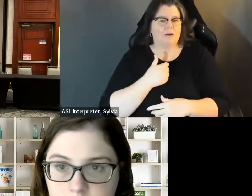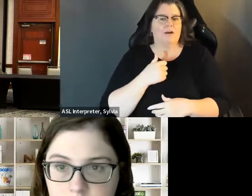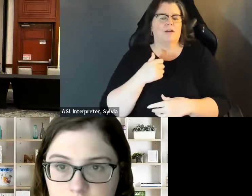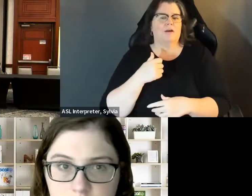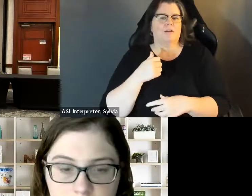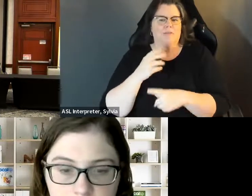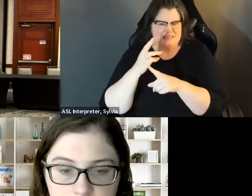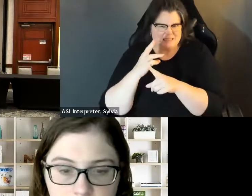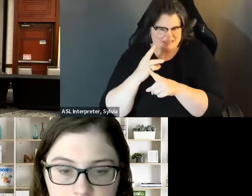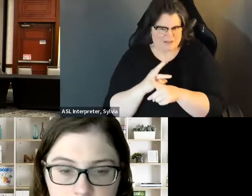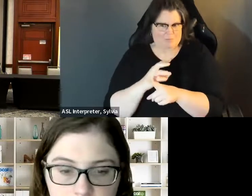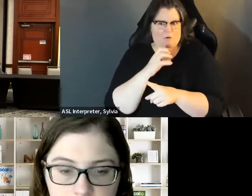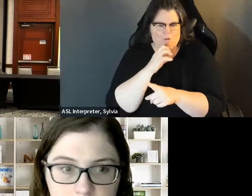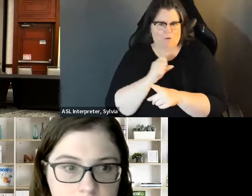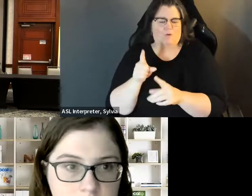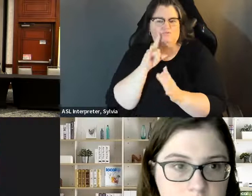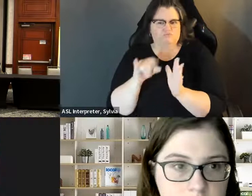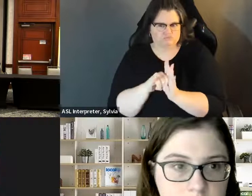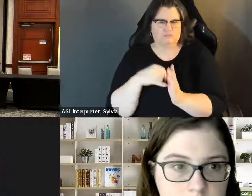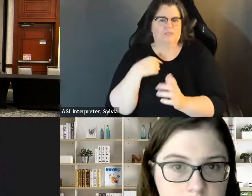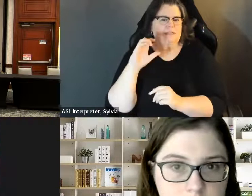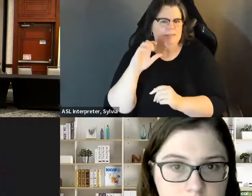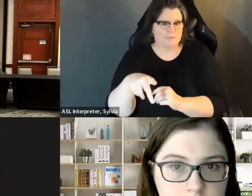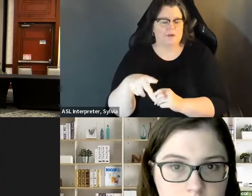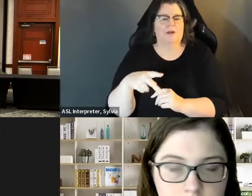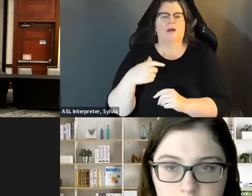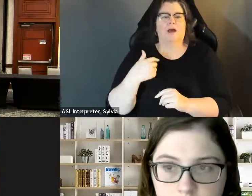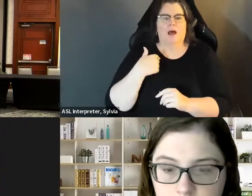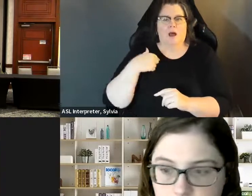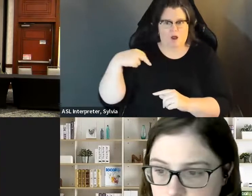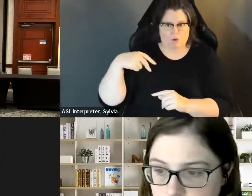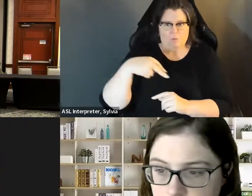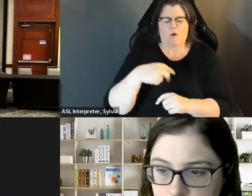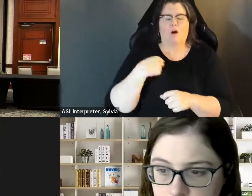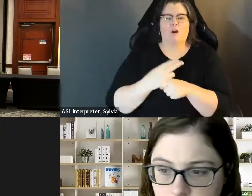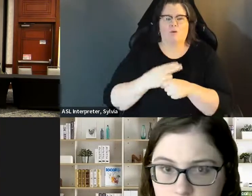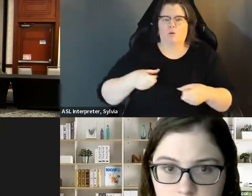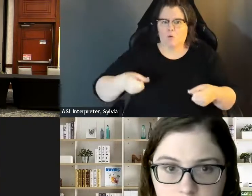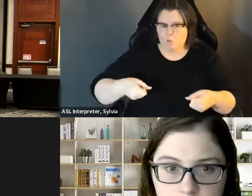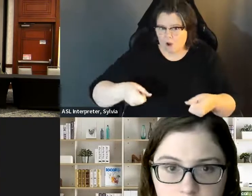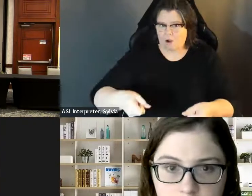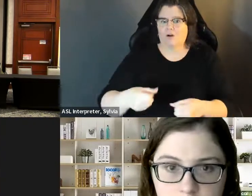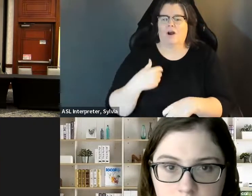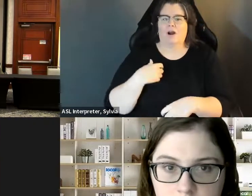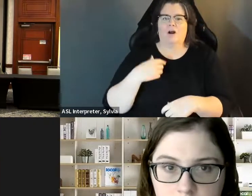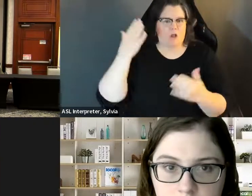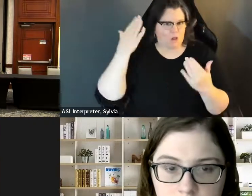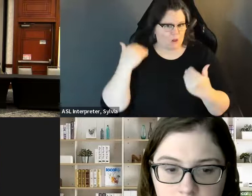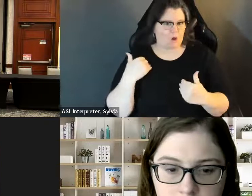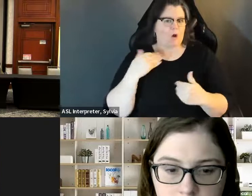My background. I was born with £3, 3 ounces diagnosed with several palsy. three pounds, three ounces, diagnosed with cerebral palsy